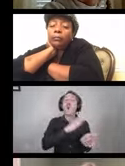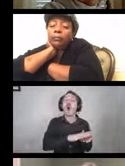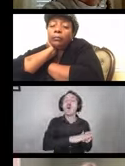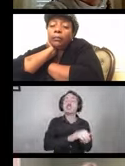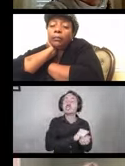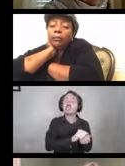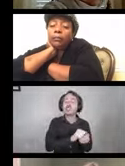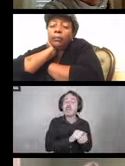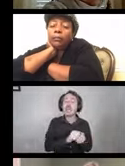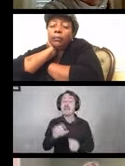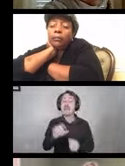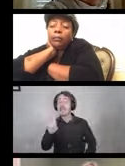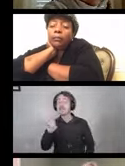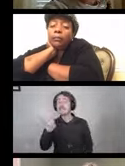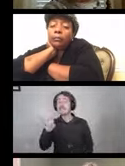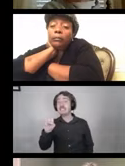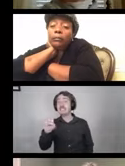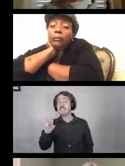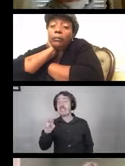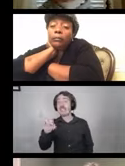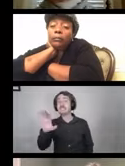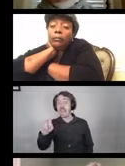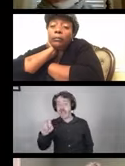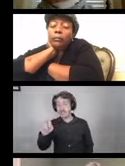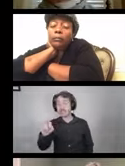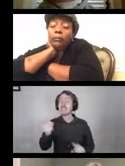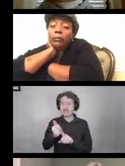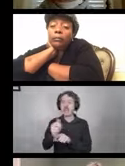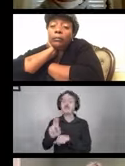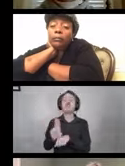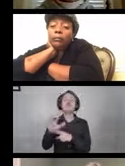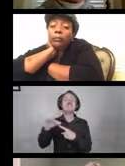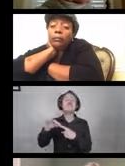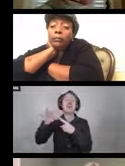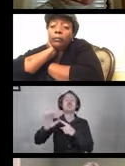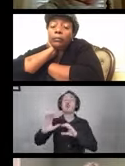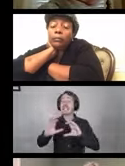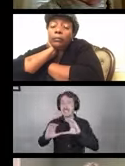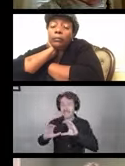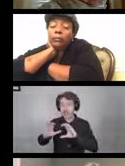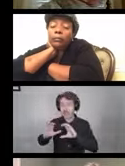or combination of that in wash, a spray or wipe to kill germs after cleaning.